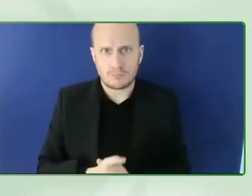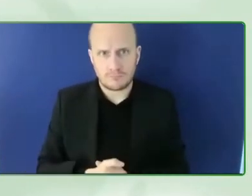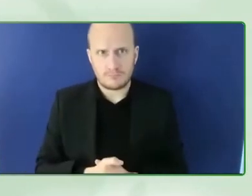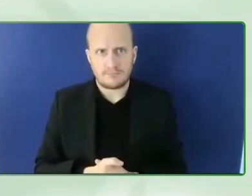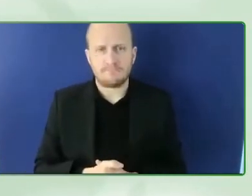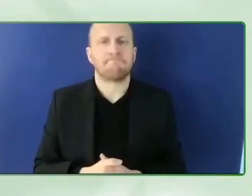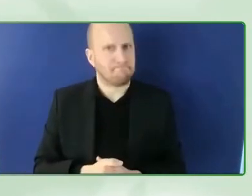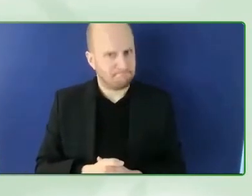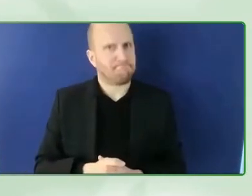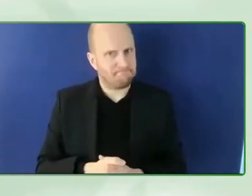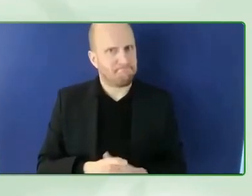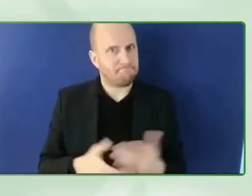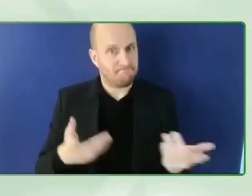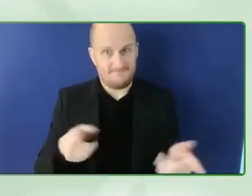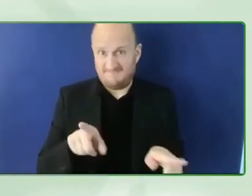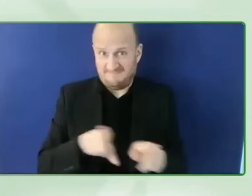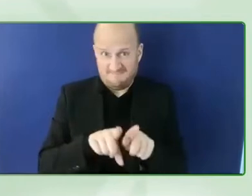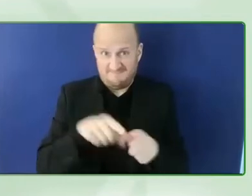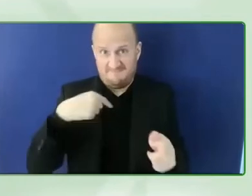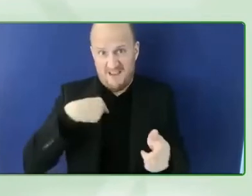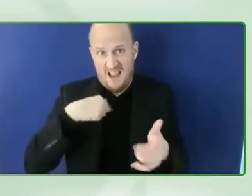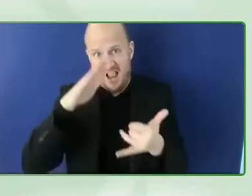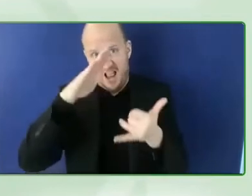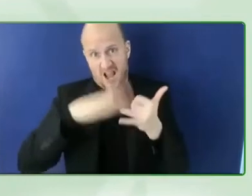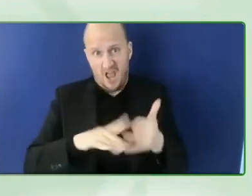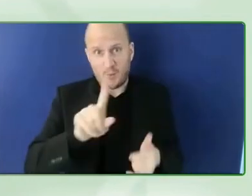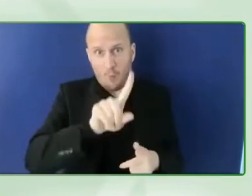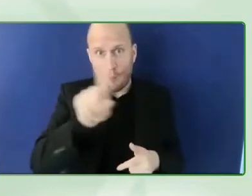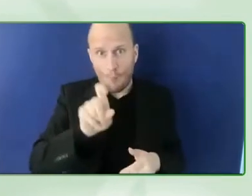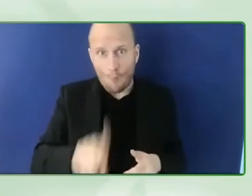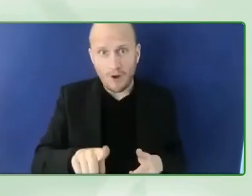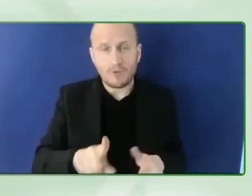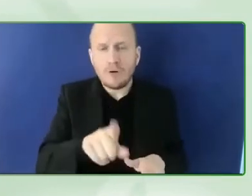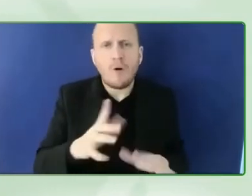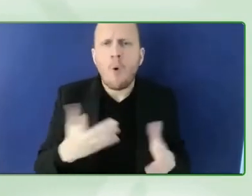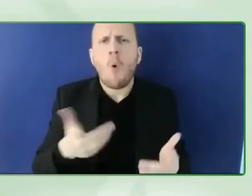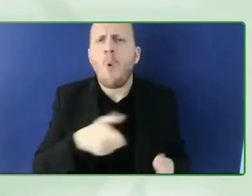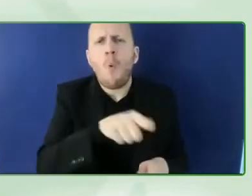of the community how how can we come in exactly and you've always mentioned transportation of